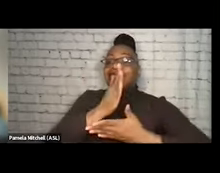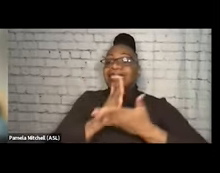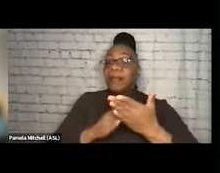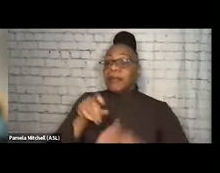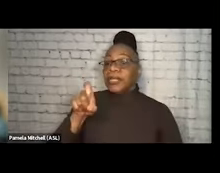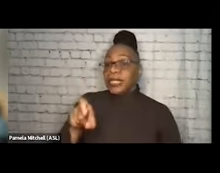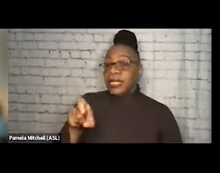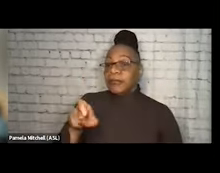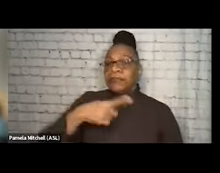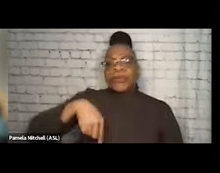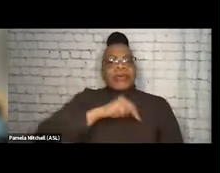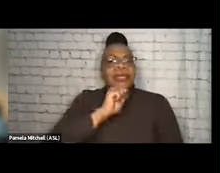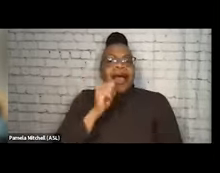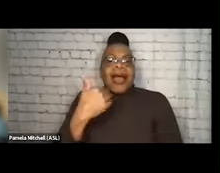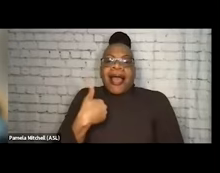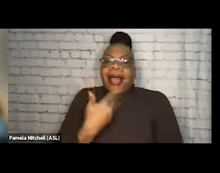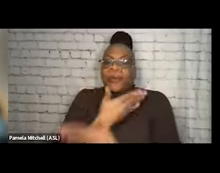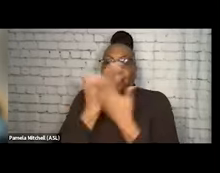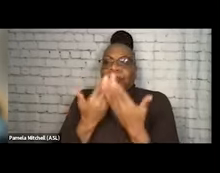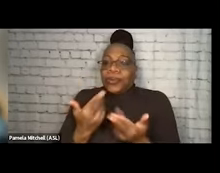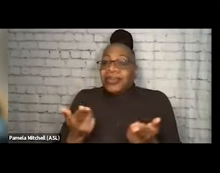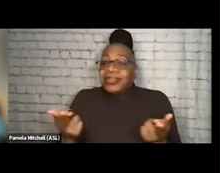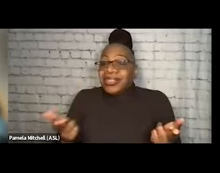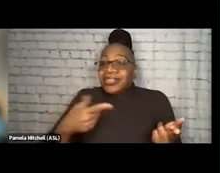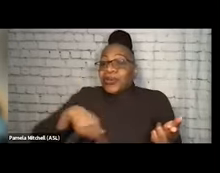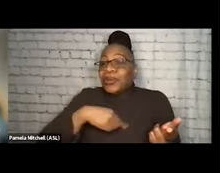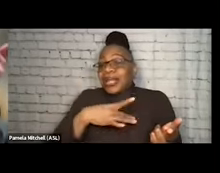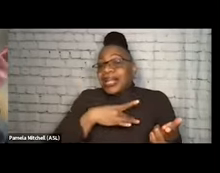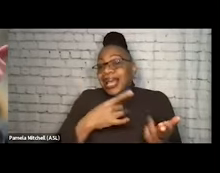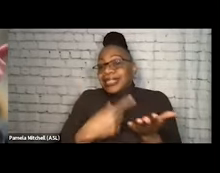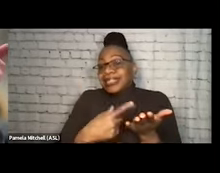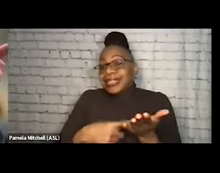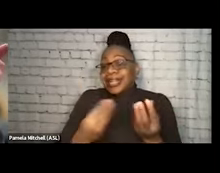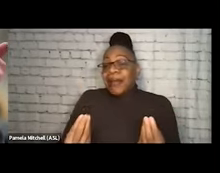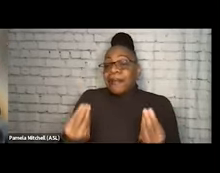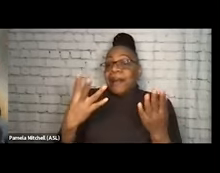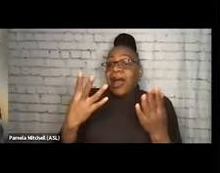We don't have the resources, the robust resources we'd like, to talk about polysubstance use in chemsex.